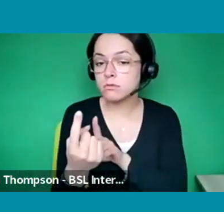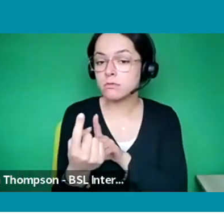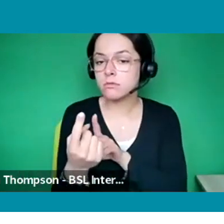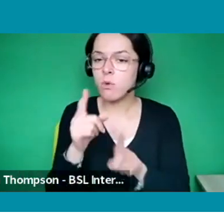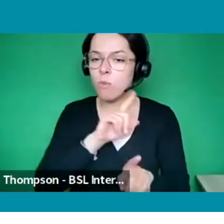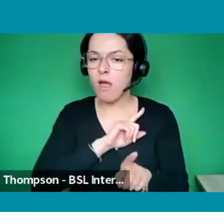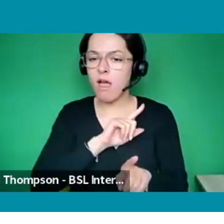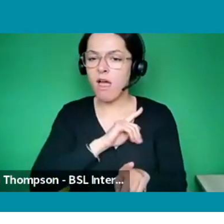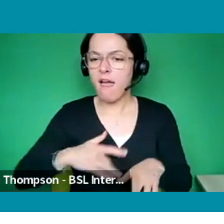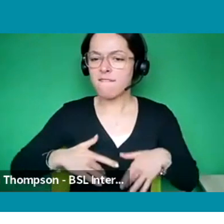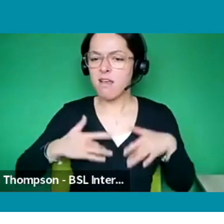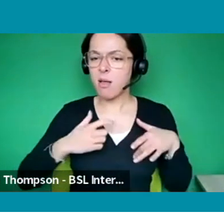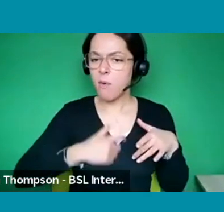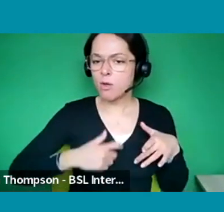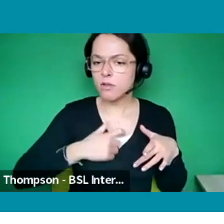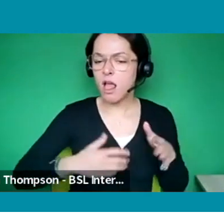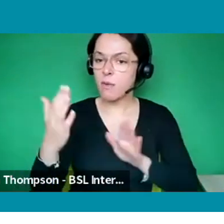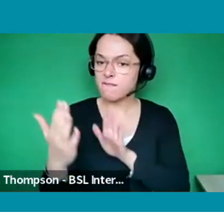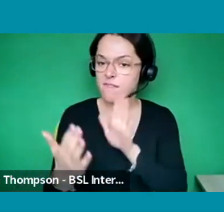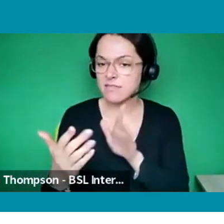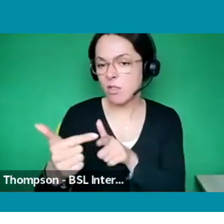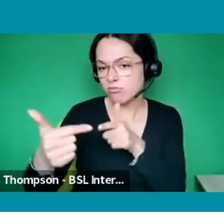you've got a face-to-face call rather than over email.